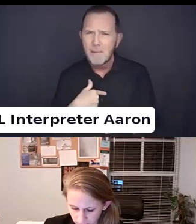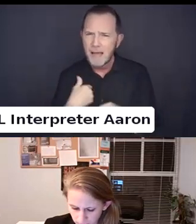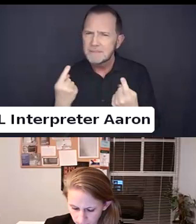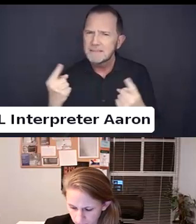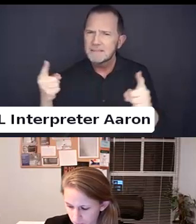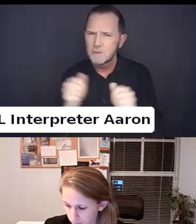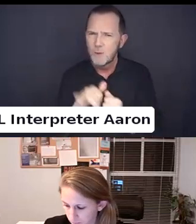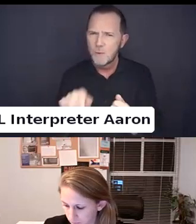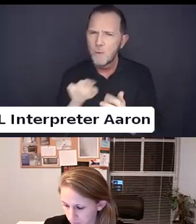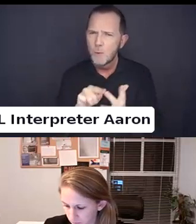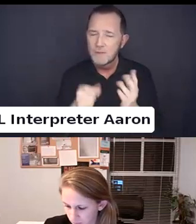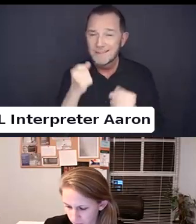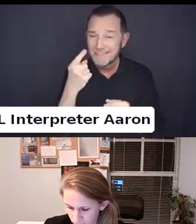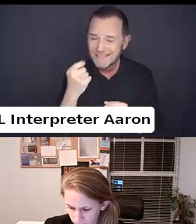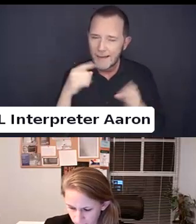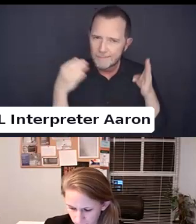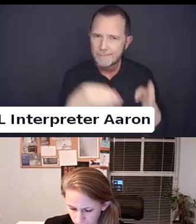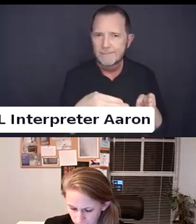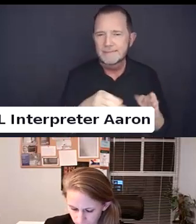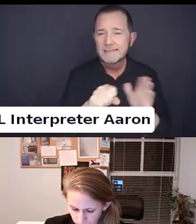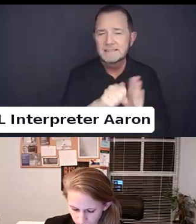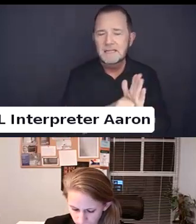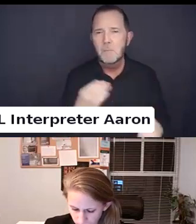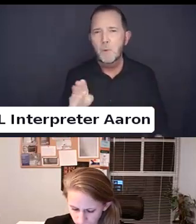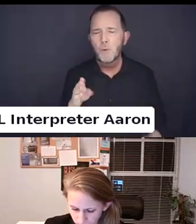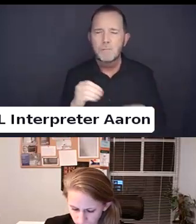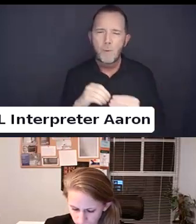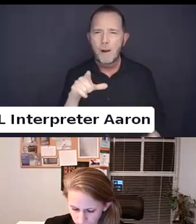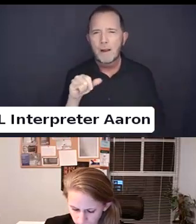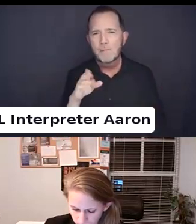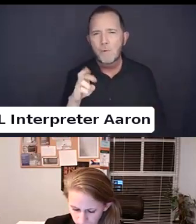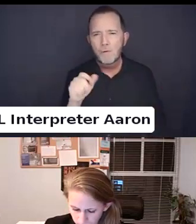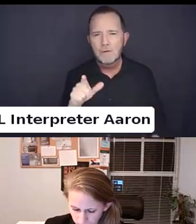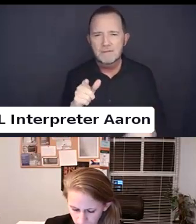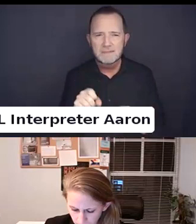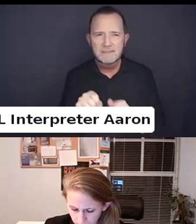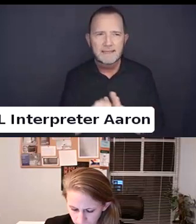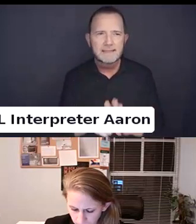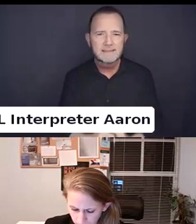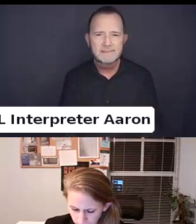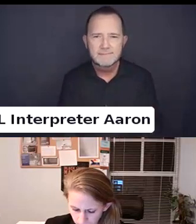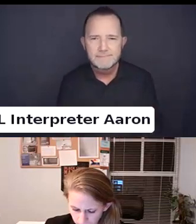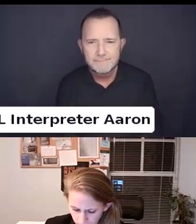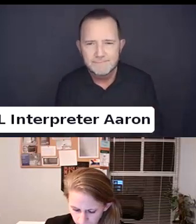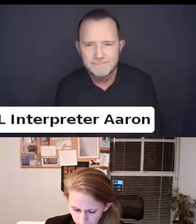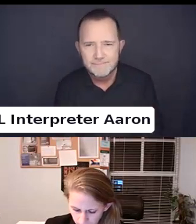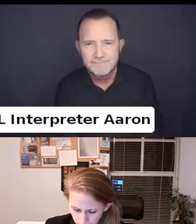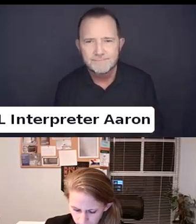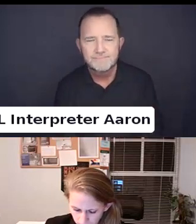So. Yes. This is Maddie.